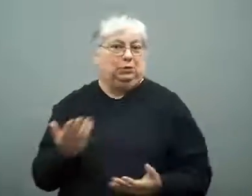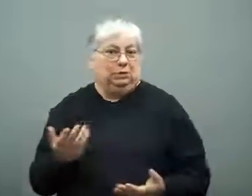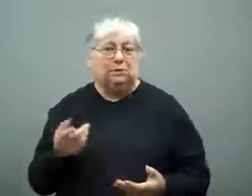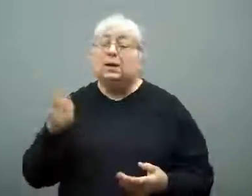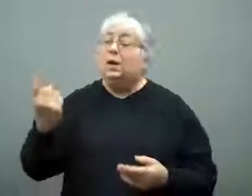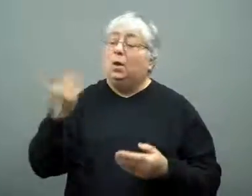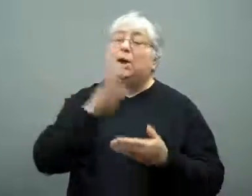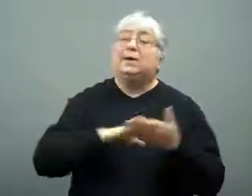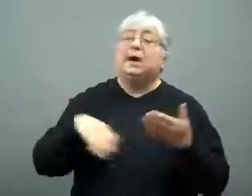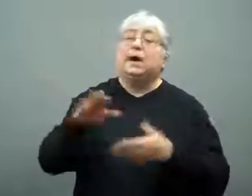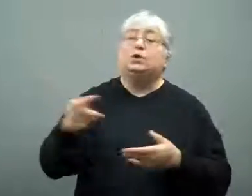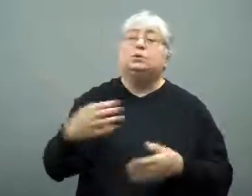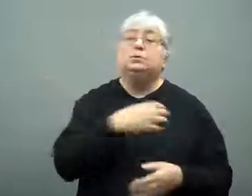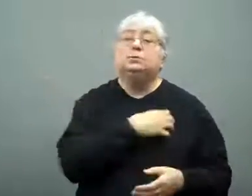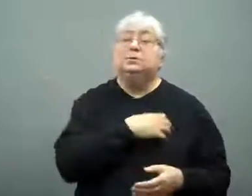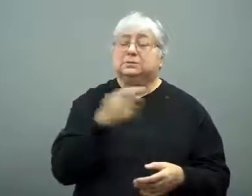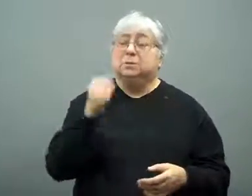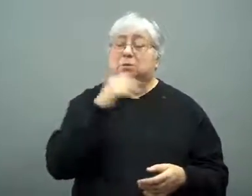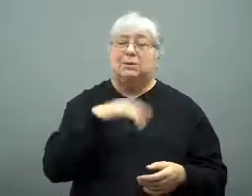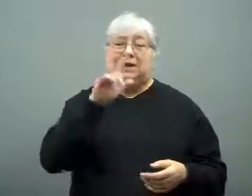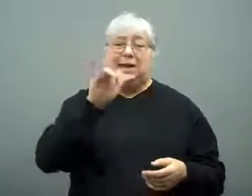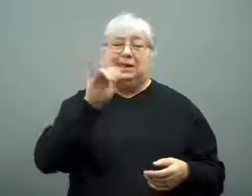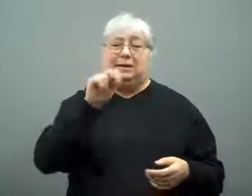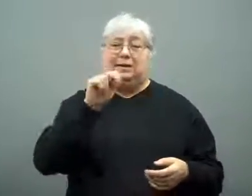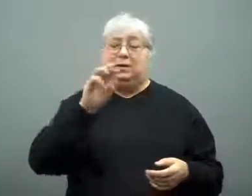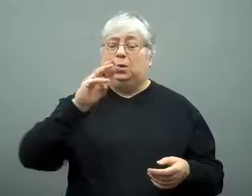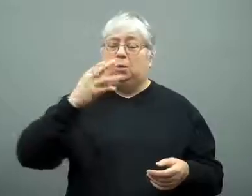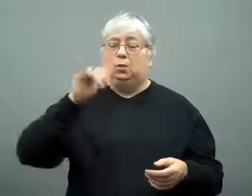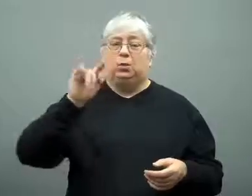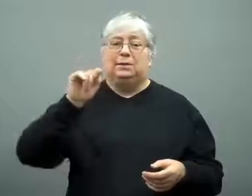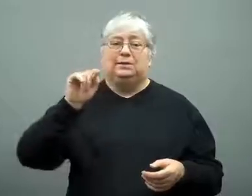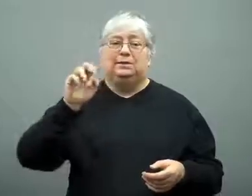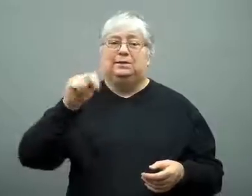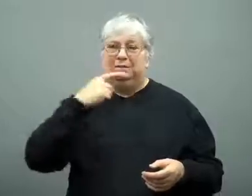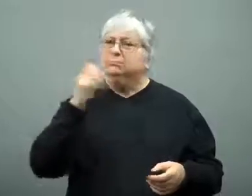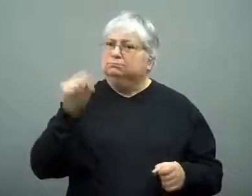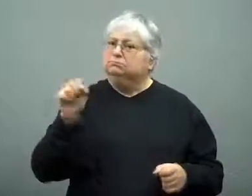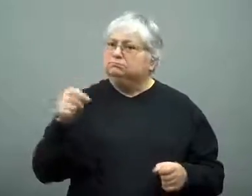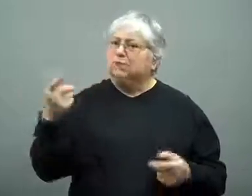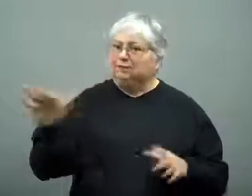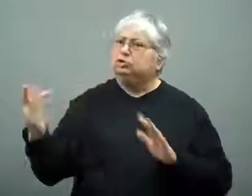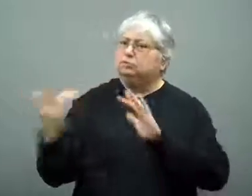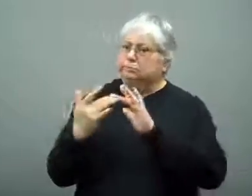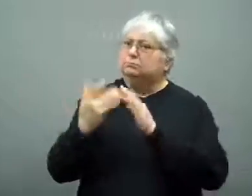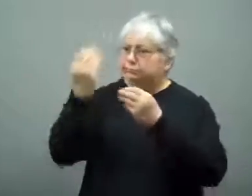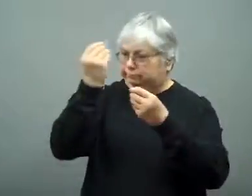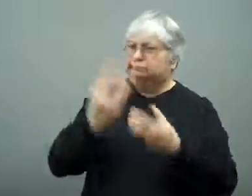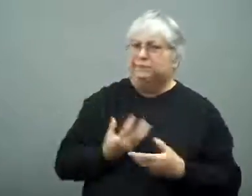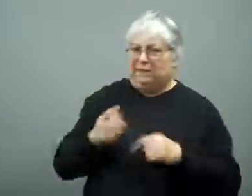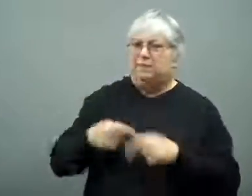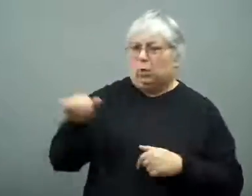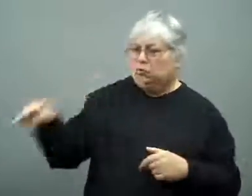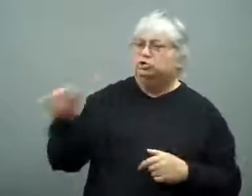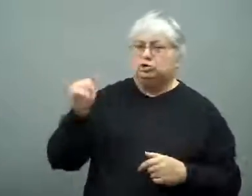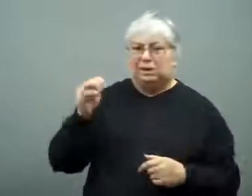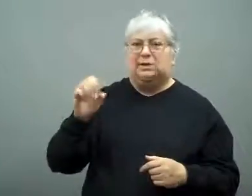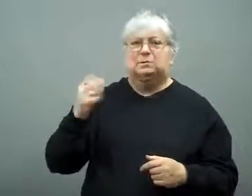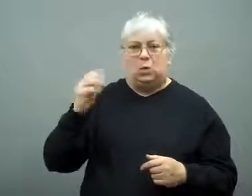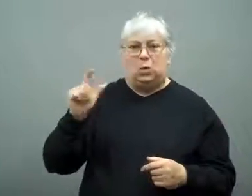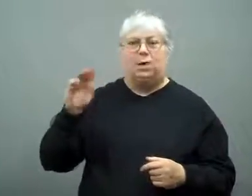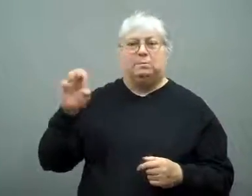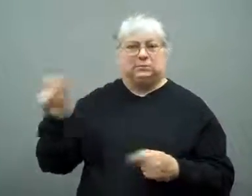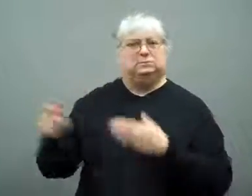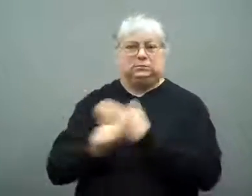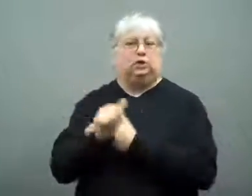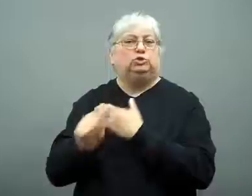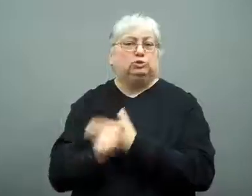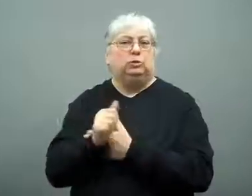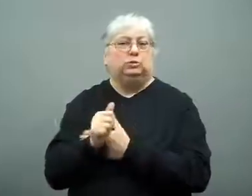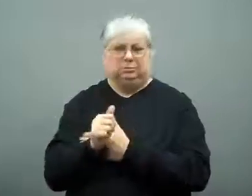Campus police officer Lynn Whitten confirmed that